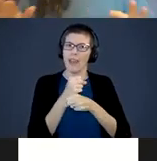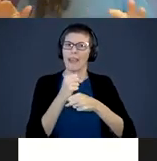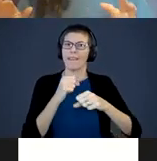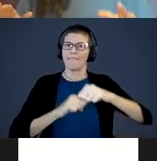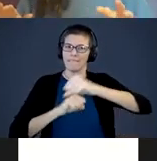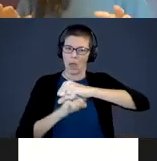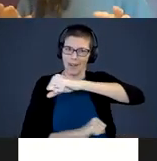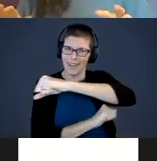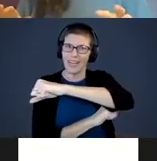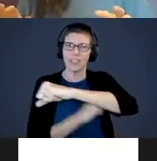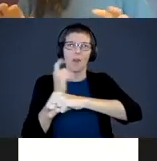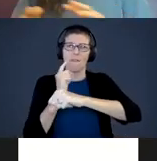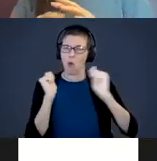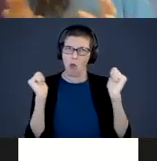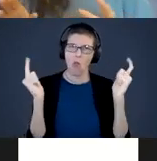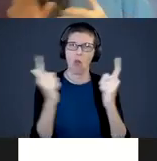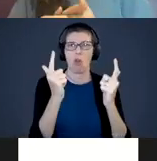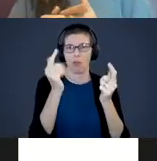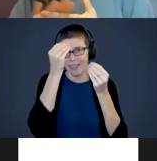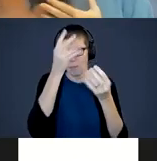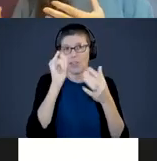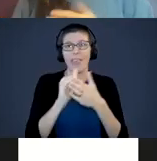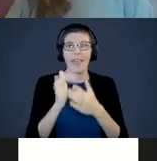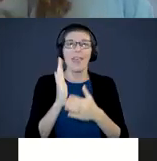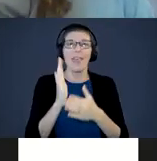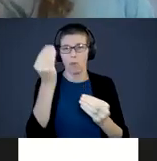piece of information that will be stored in that brain for the rest of their lives.